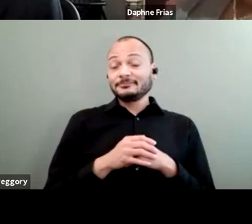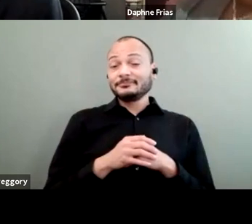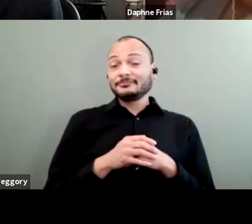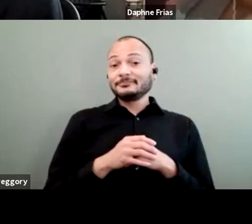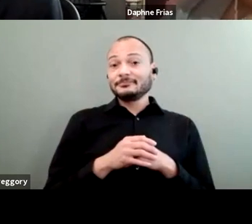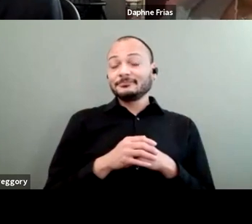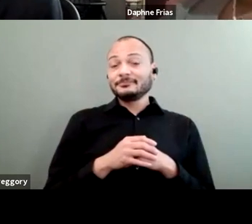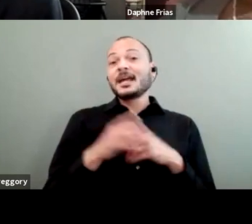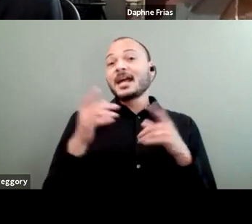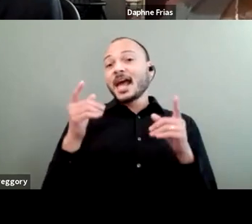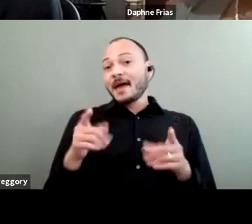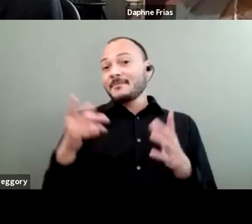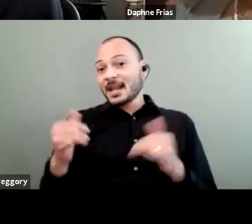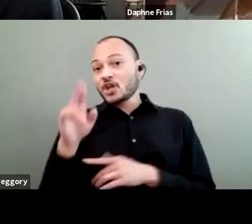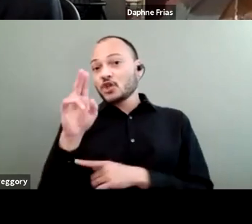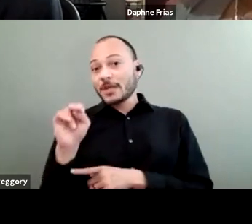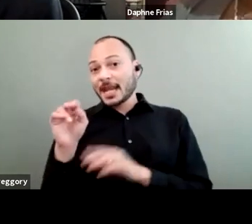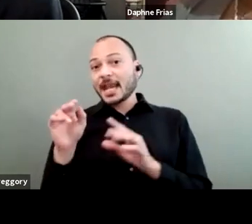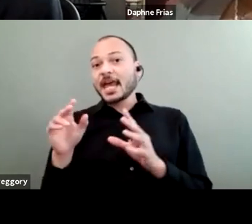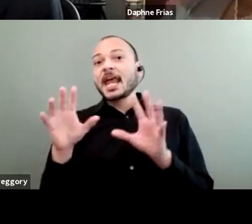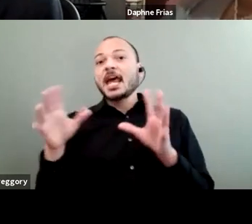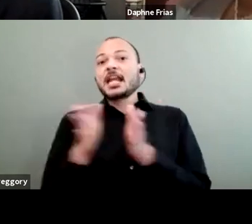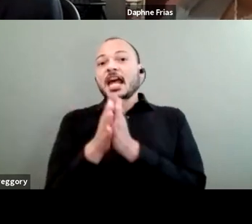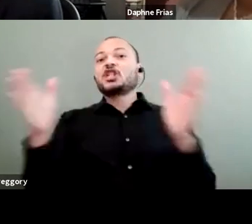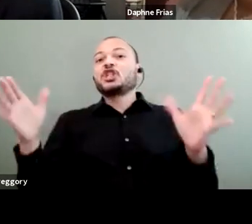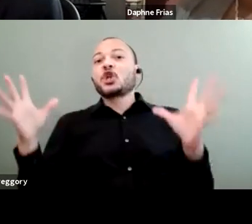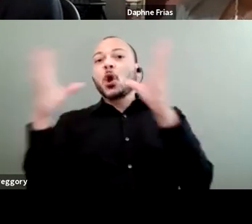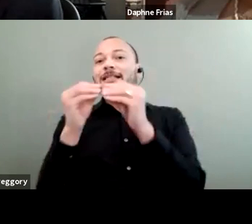and then in November, the UN Climate Conference in Scotland,